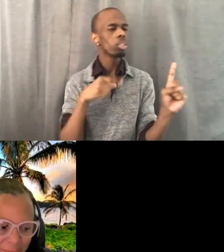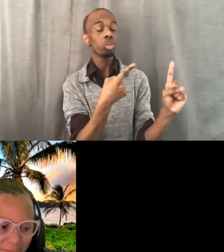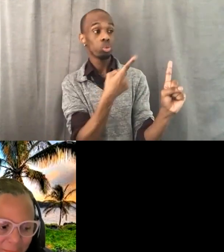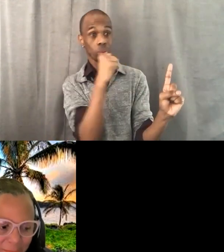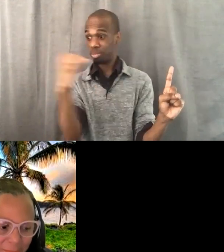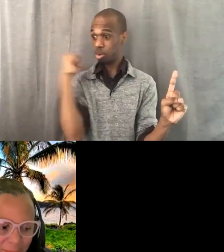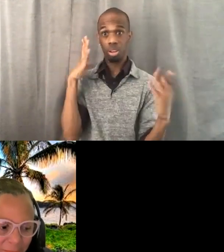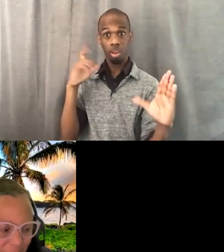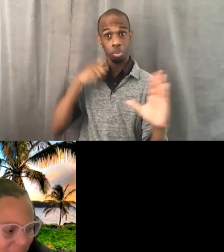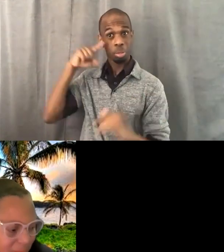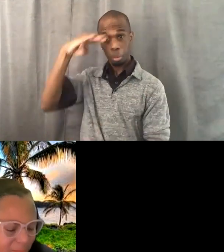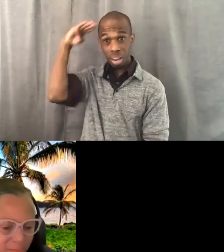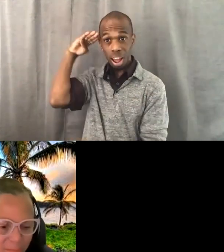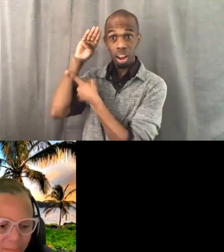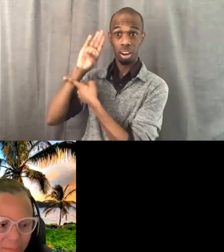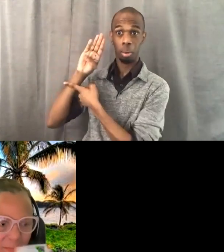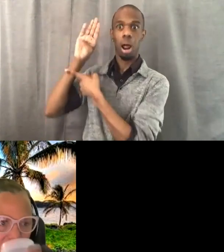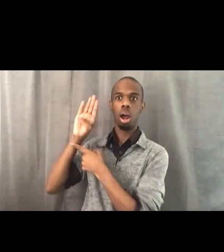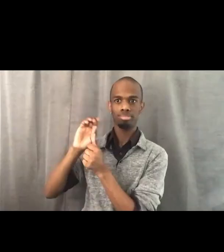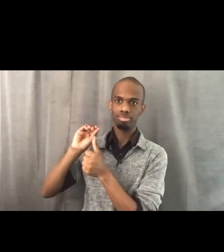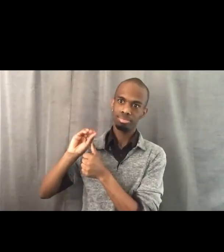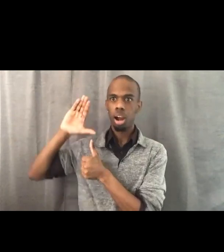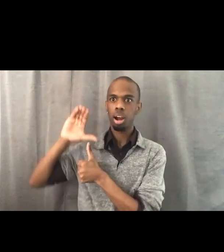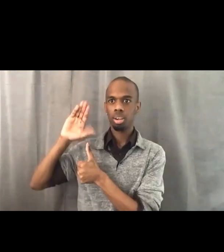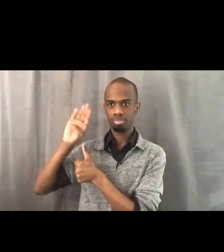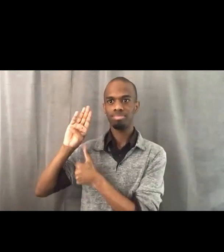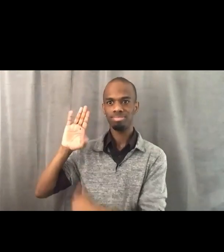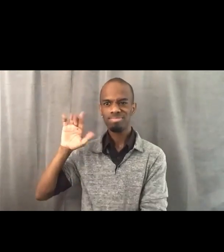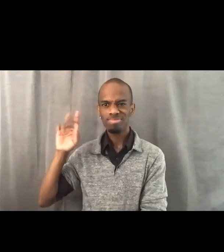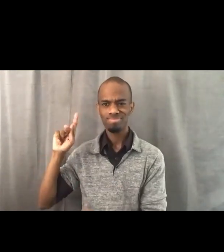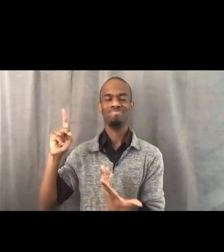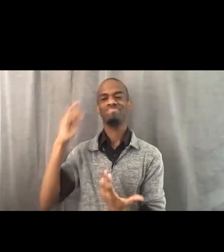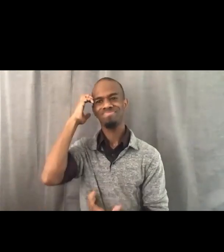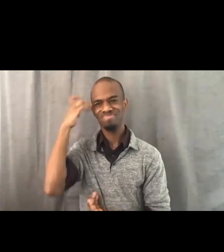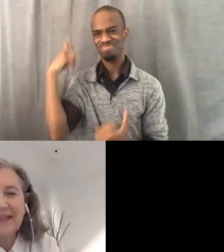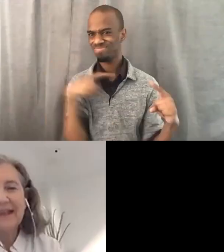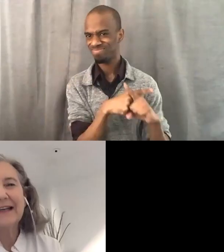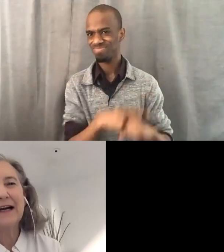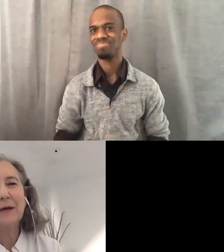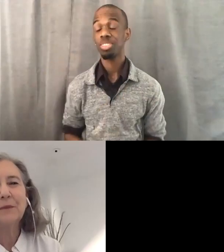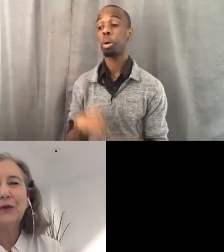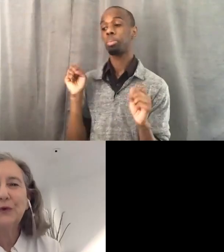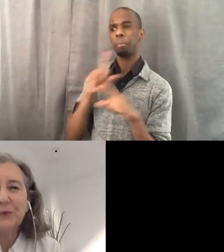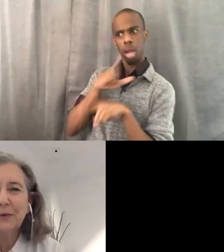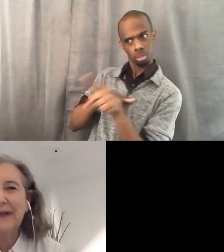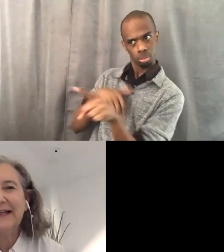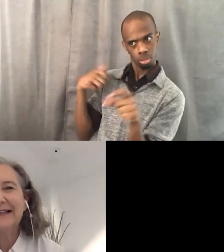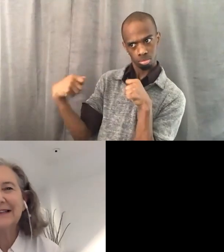Elaine. Elaine, your hand is raised. [Elaine] Hello, first I just wanna thank you and Alli